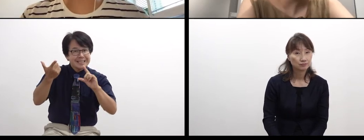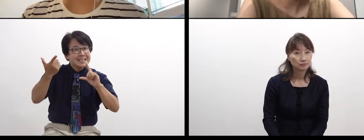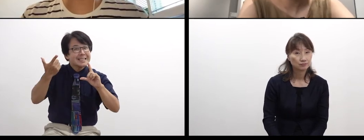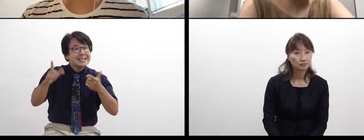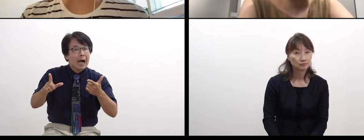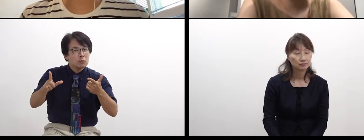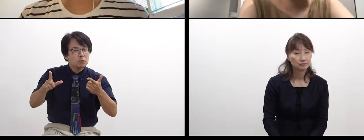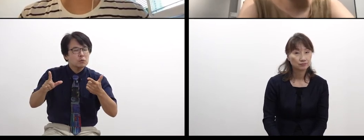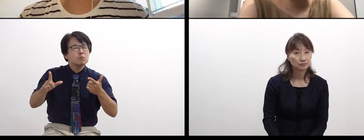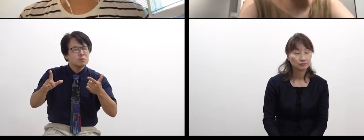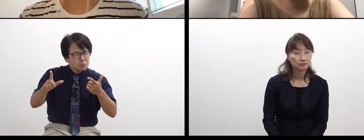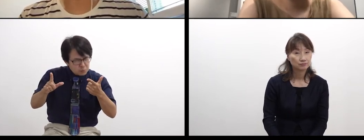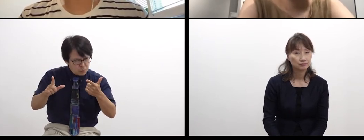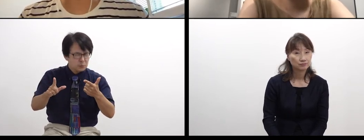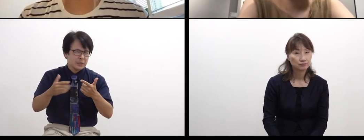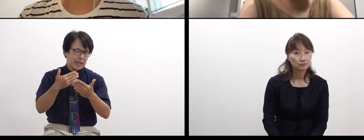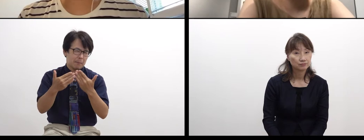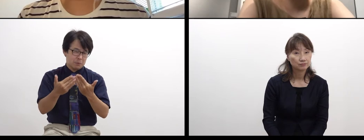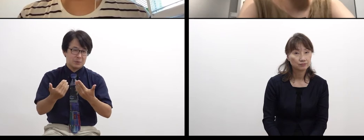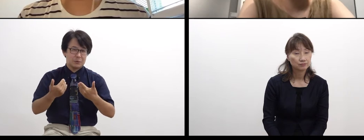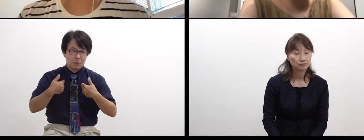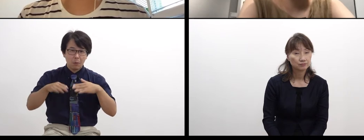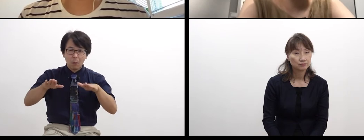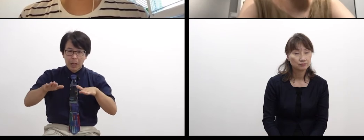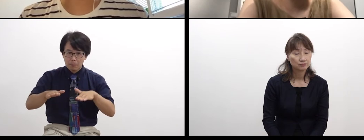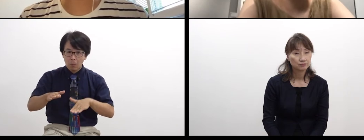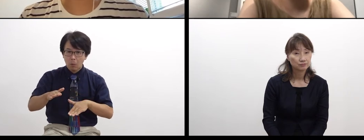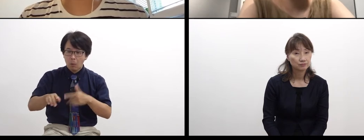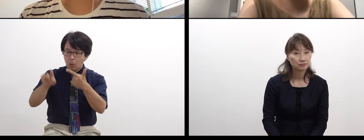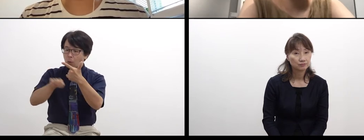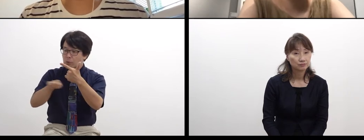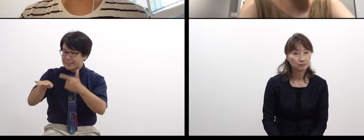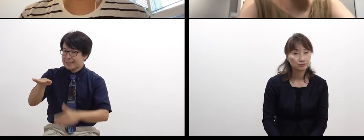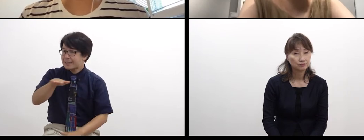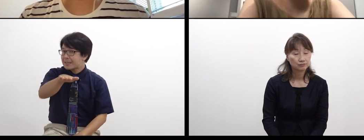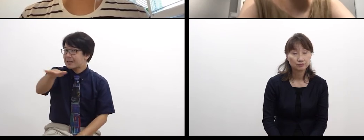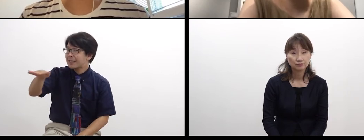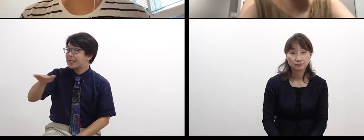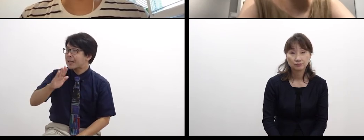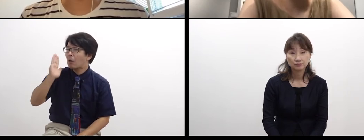participating in this project with Ms. Saito